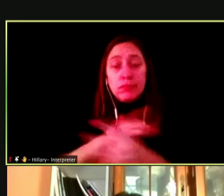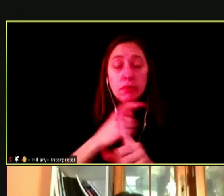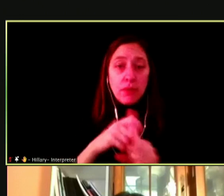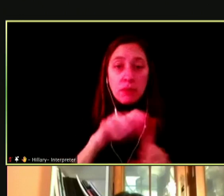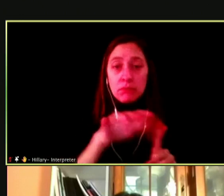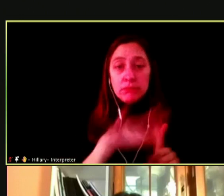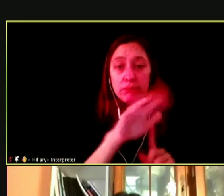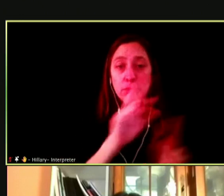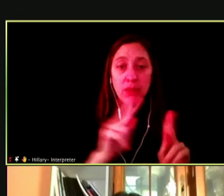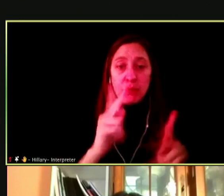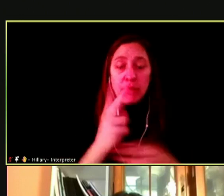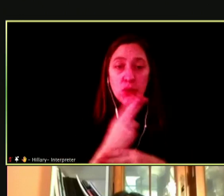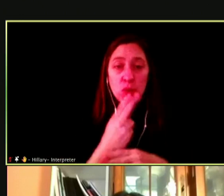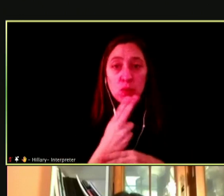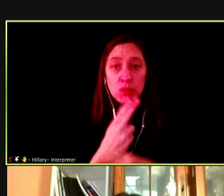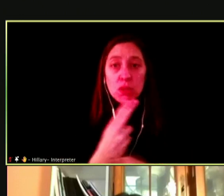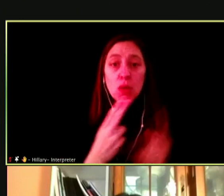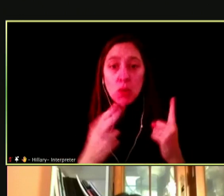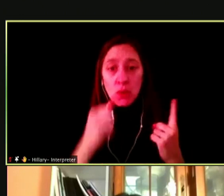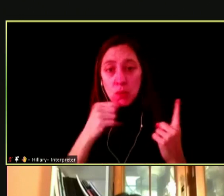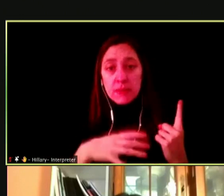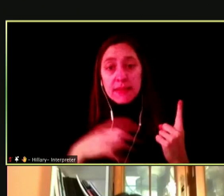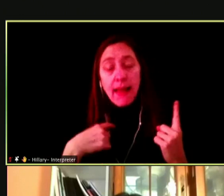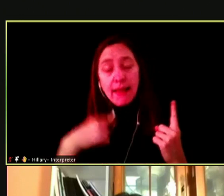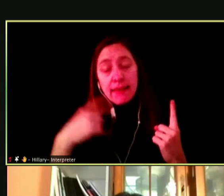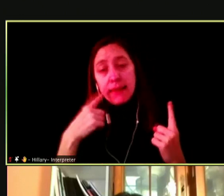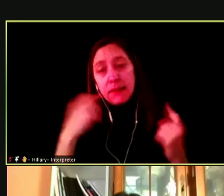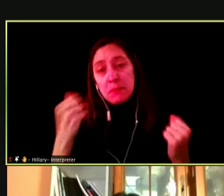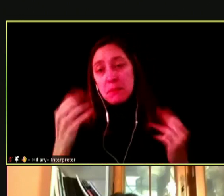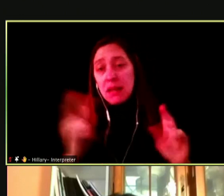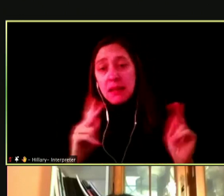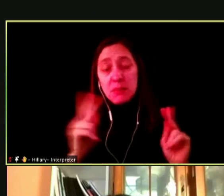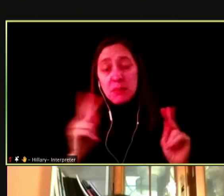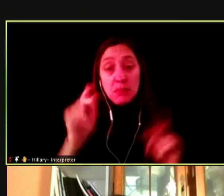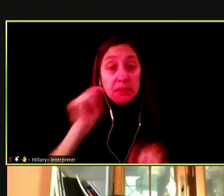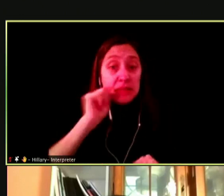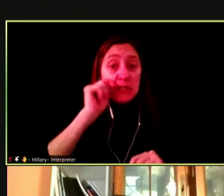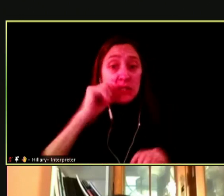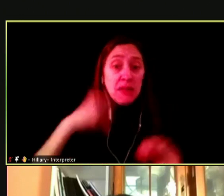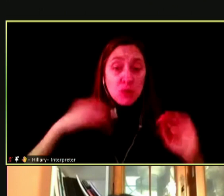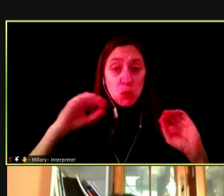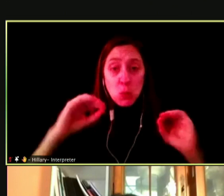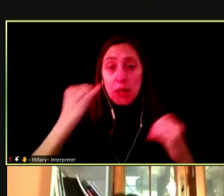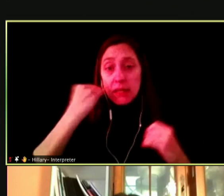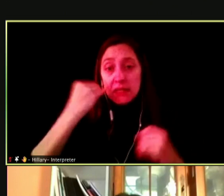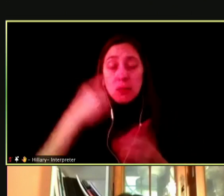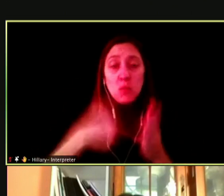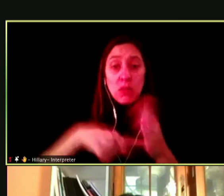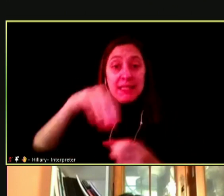I THINK A LOT OF TEENS DON'T ACTUALLY KNOW WHAT IS IN VAPE DEVICES. THEY DON'T KNOW THE RISKS.